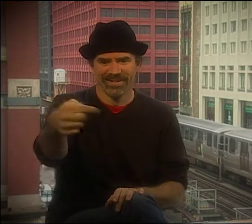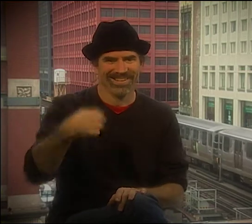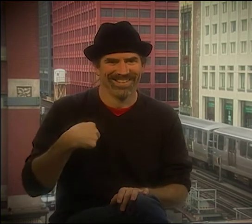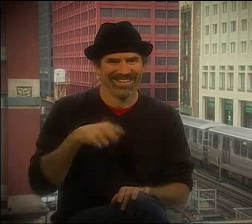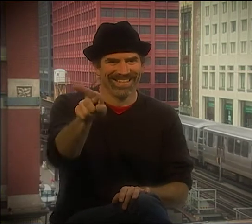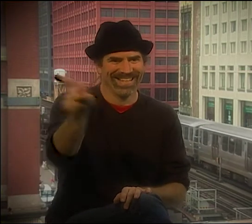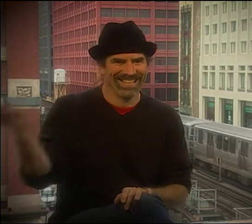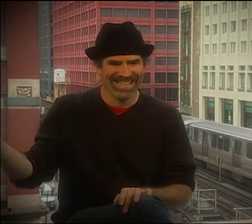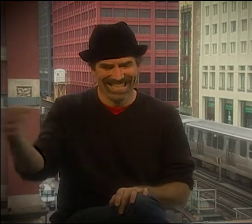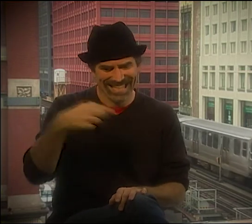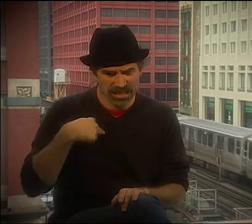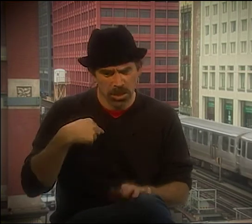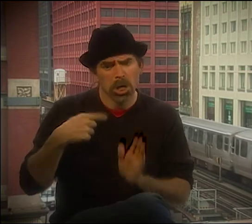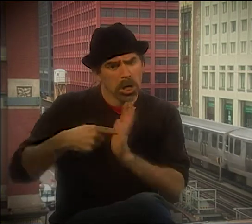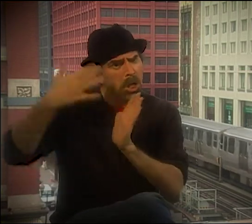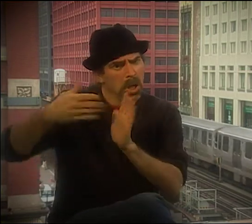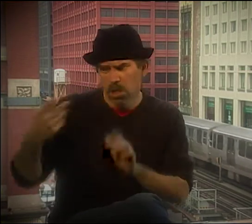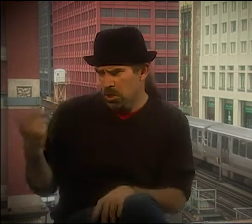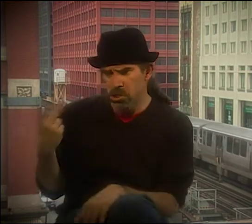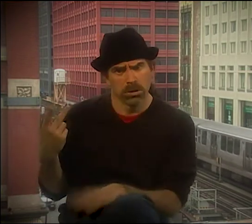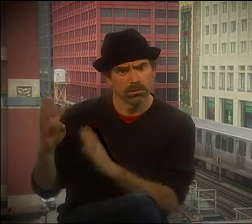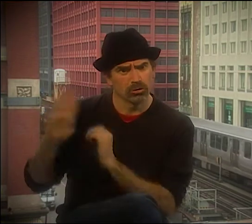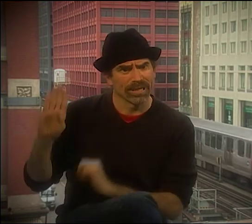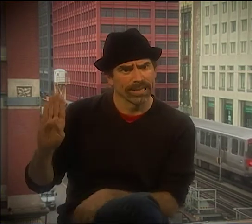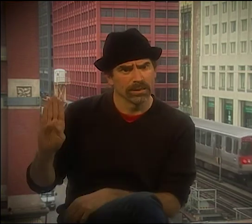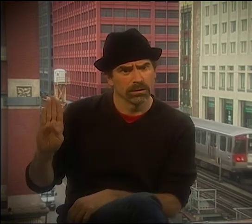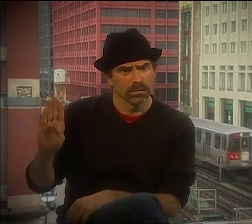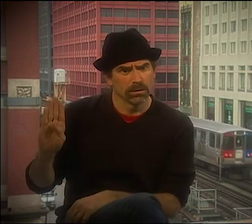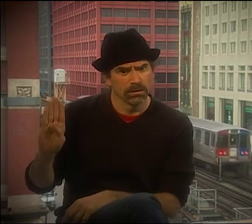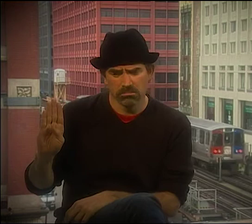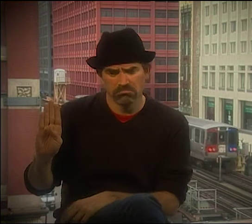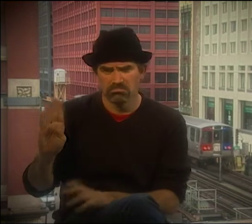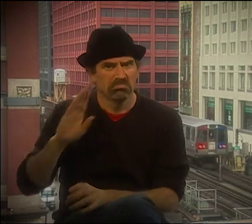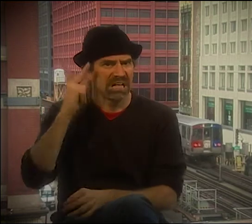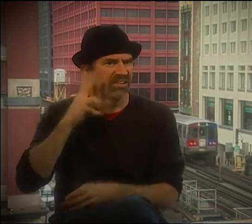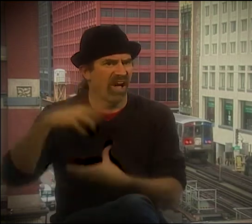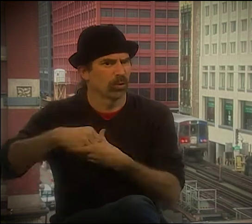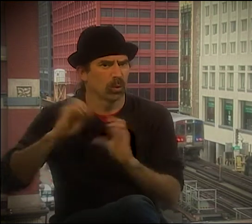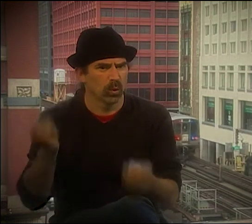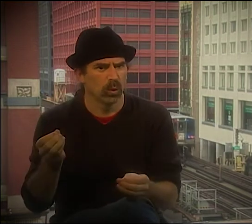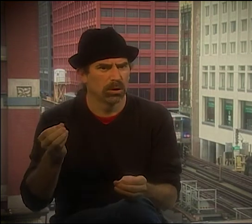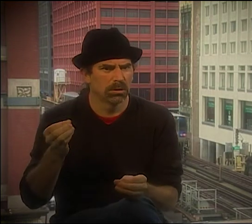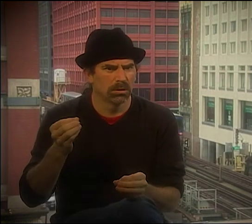BECOME PART OF IT, OR THE OPPOSITE WOULD HAPPEN. HE AND I WEREN'T CONNECTING IN TERMS OF AN IDEA, BUT HE